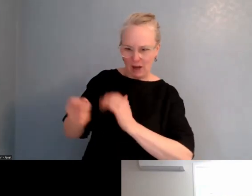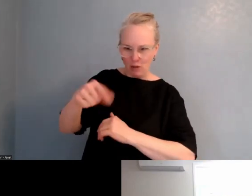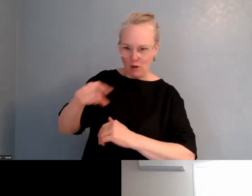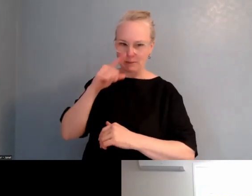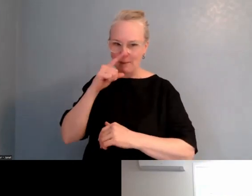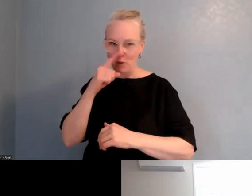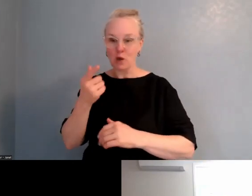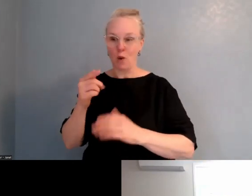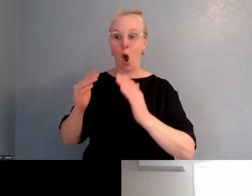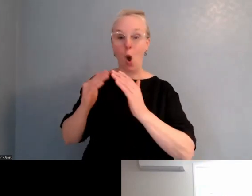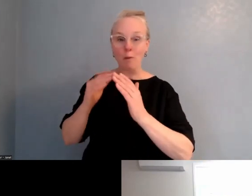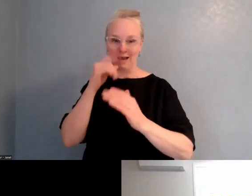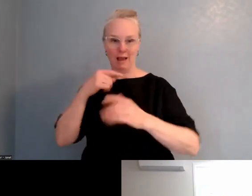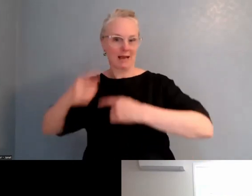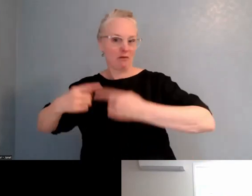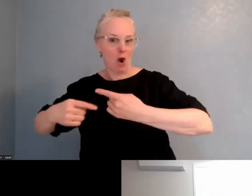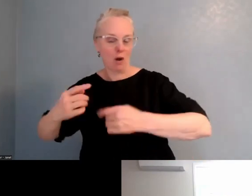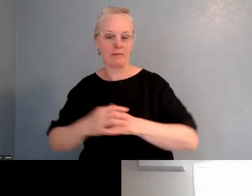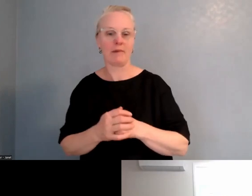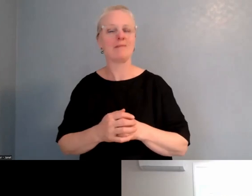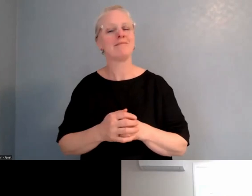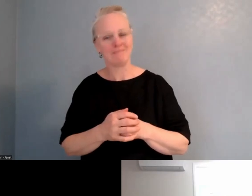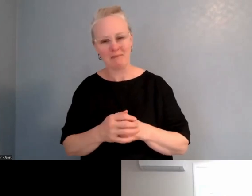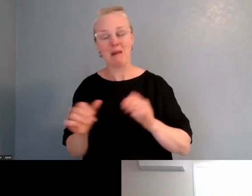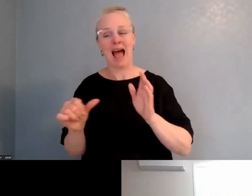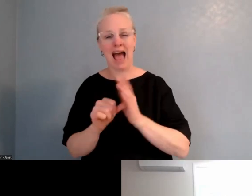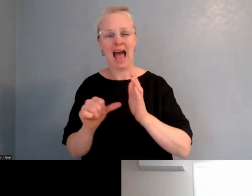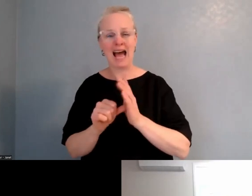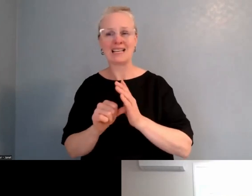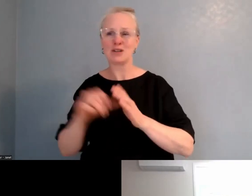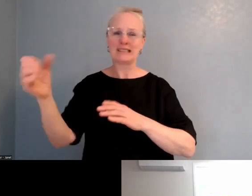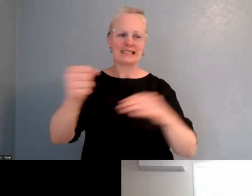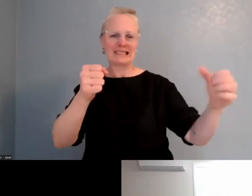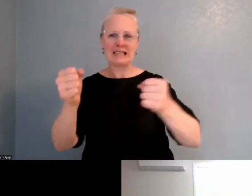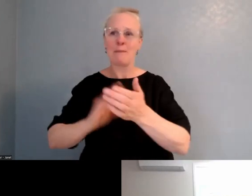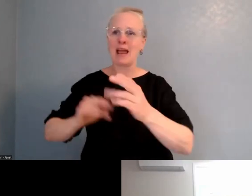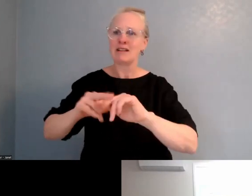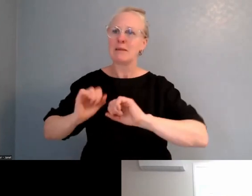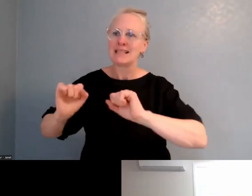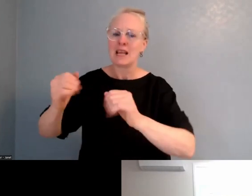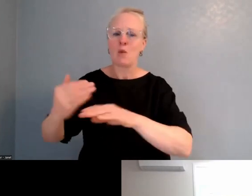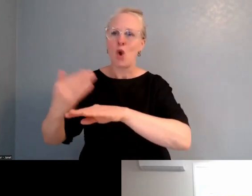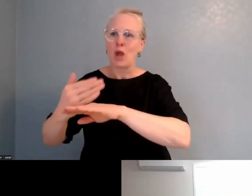but hard to get access to when parents are busy and working and trying to upskill themselves.